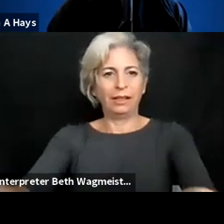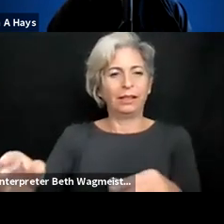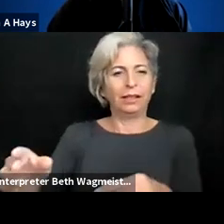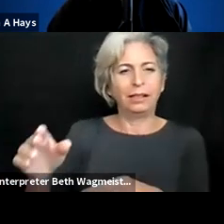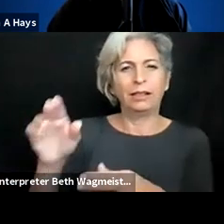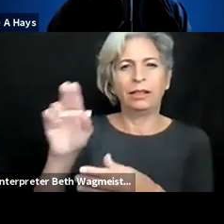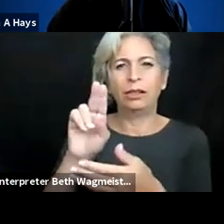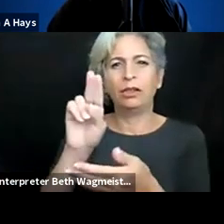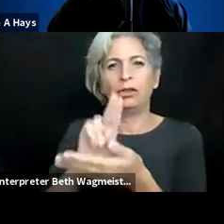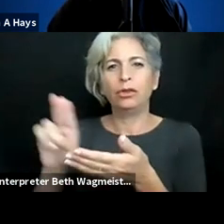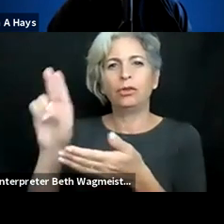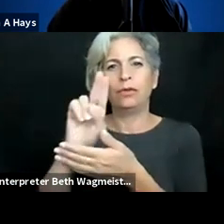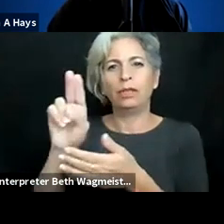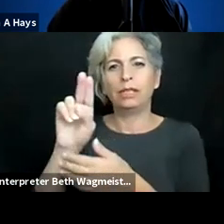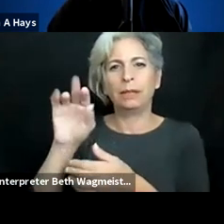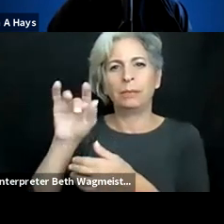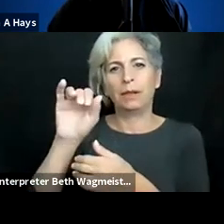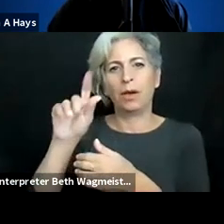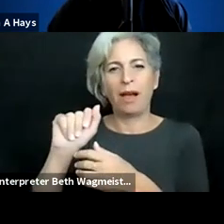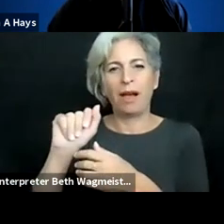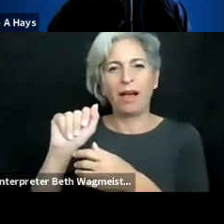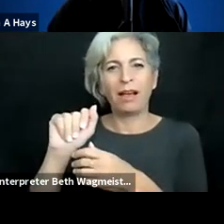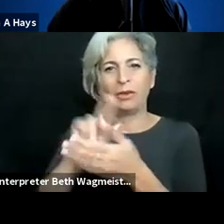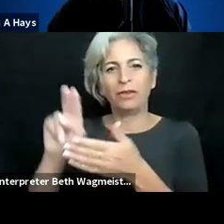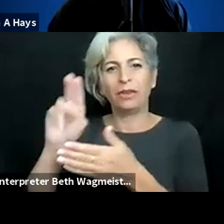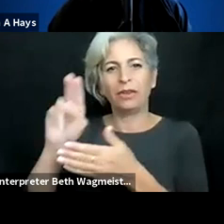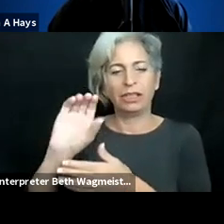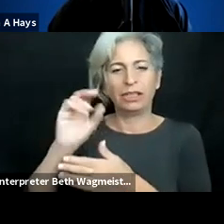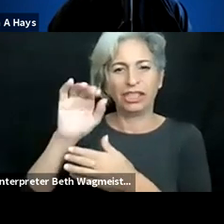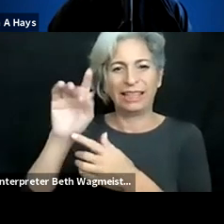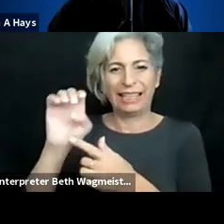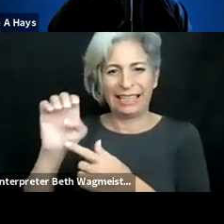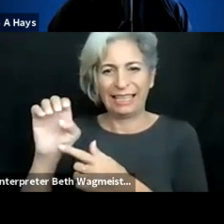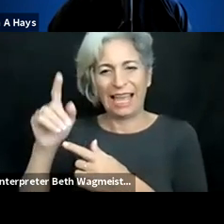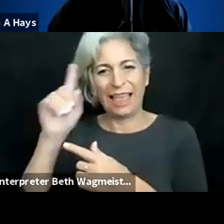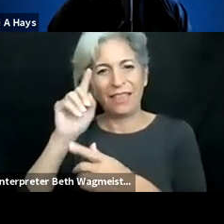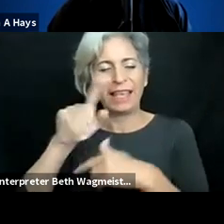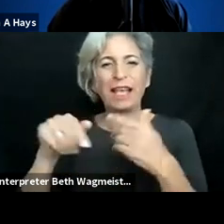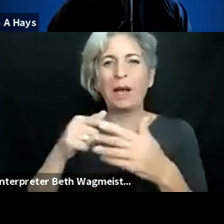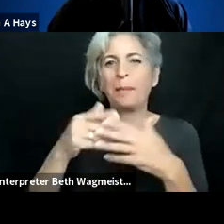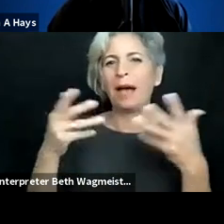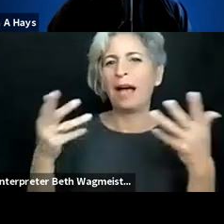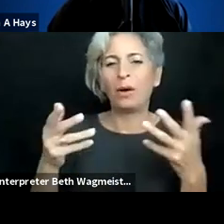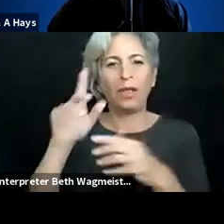everybody. I am Kristine from